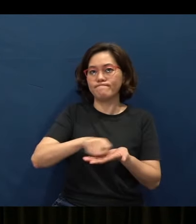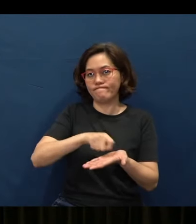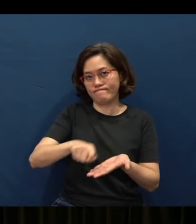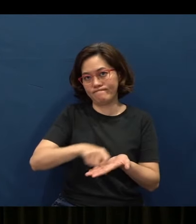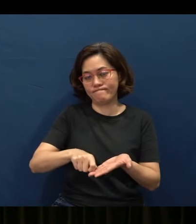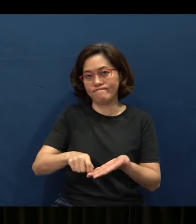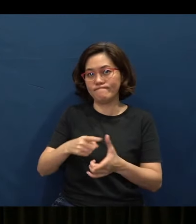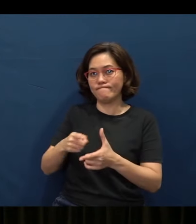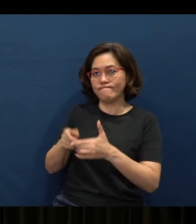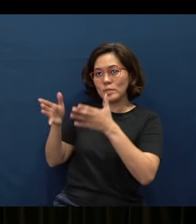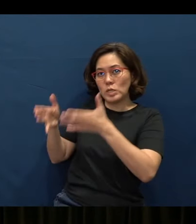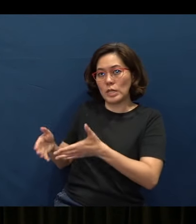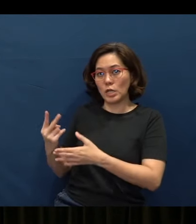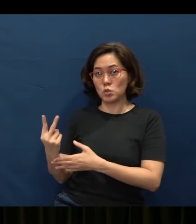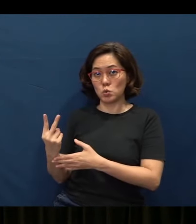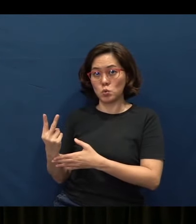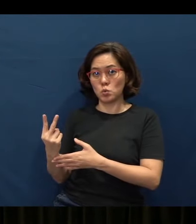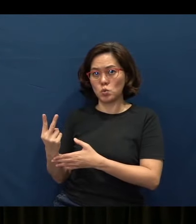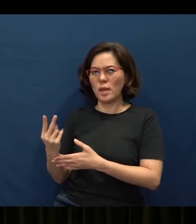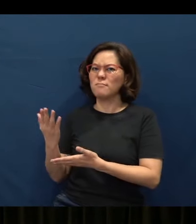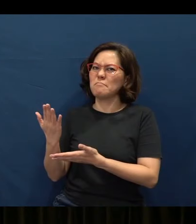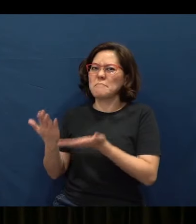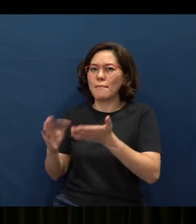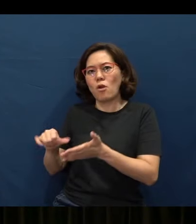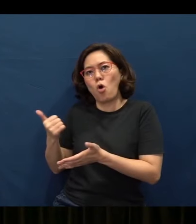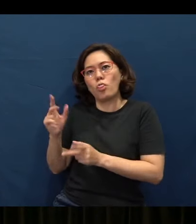leaving the last two as possibly by some other people.